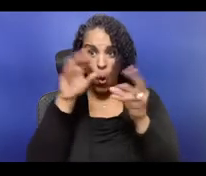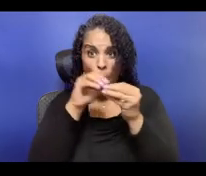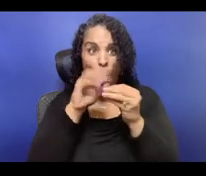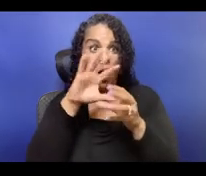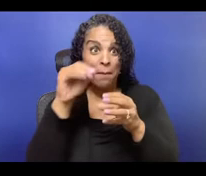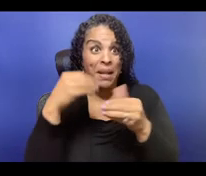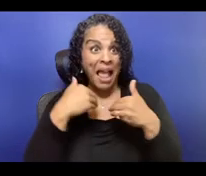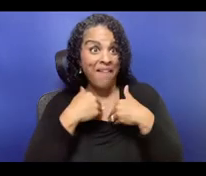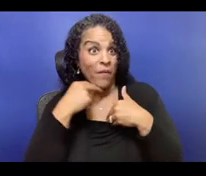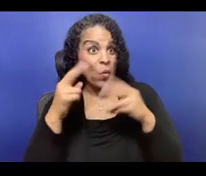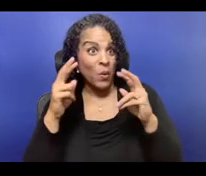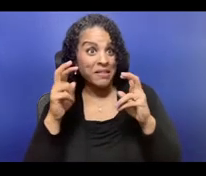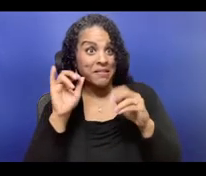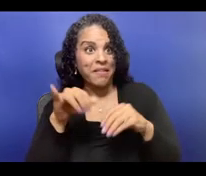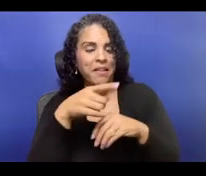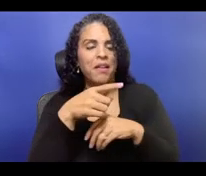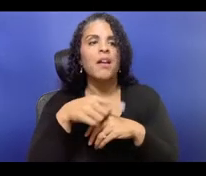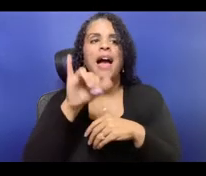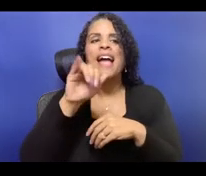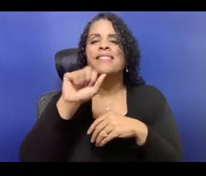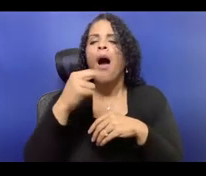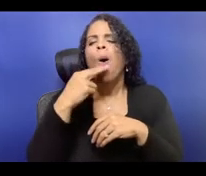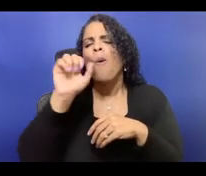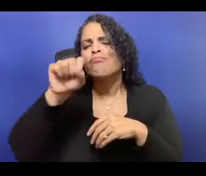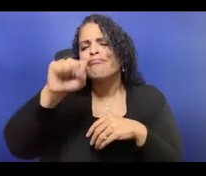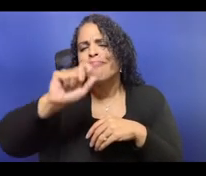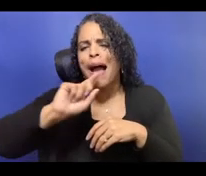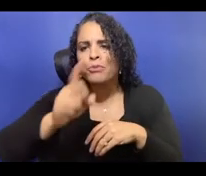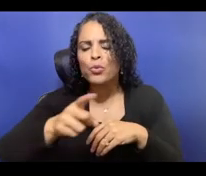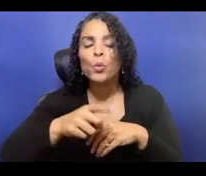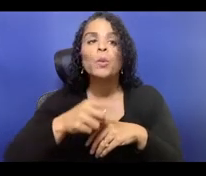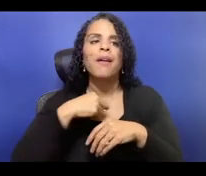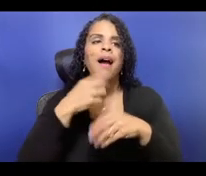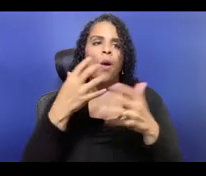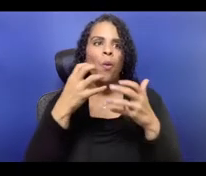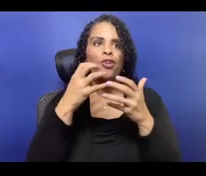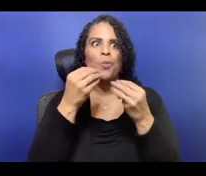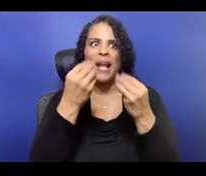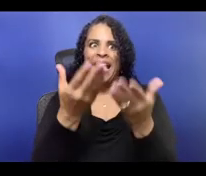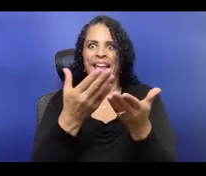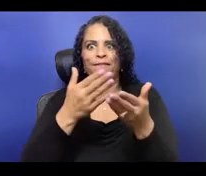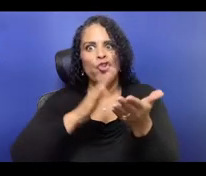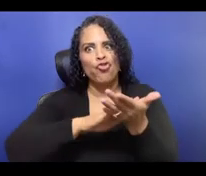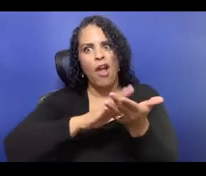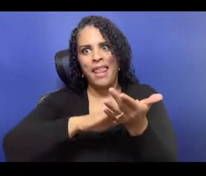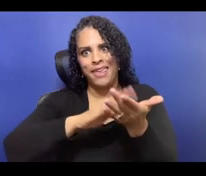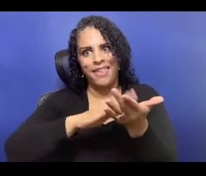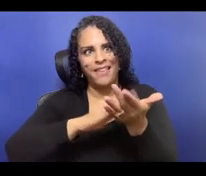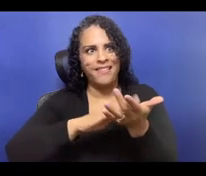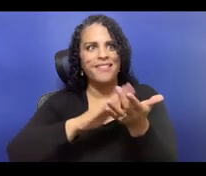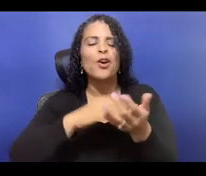is we instituted an equal-pay policy copied from AS220 in Providence, Rhode Island,